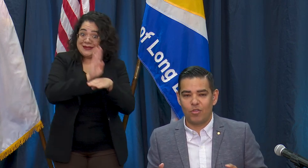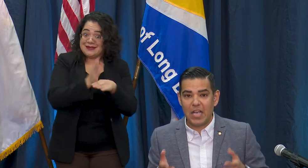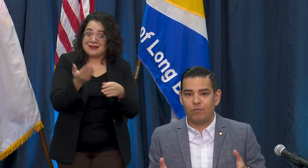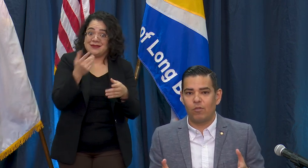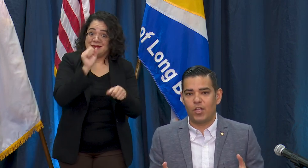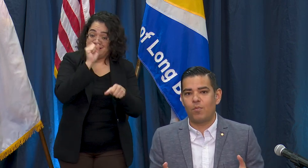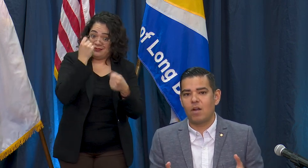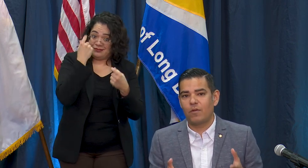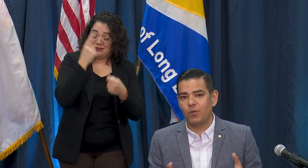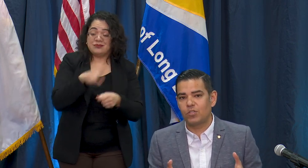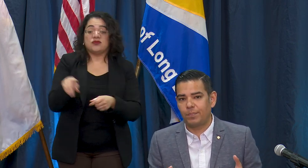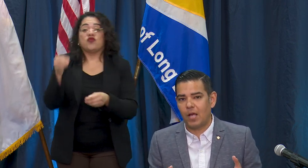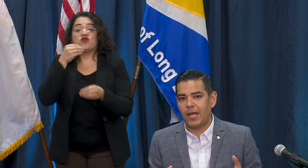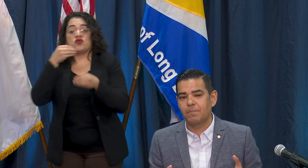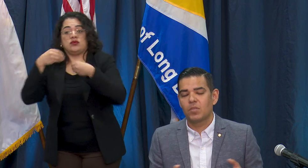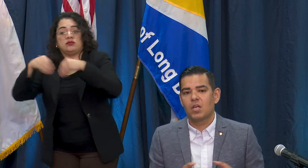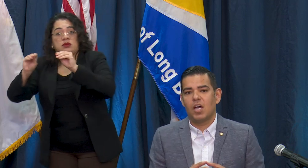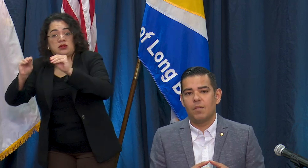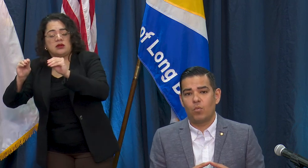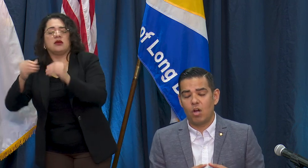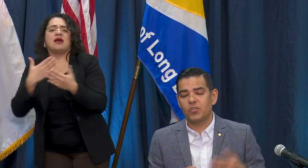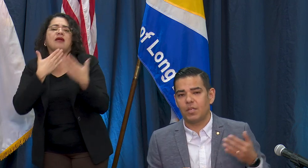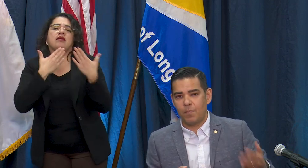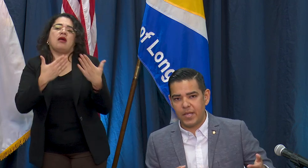thankful that you're part of our food supply but we're also going to be putting